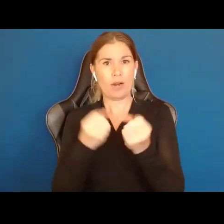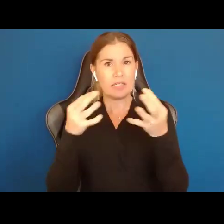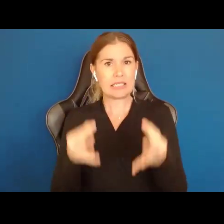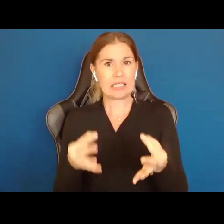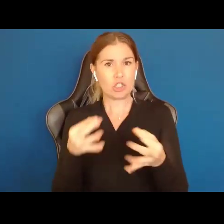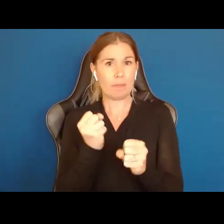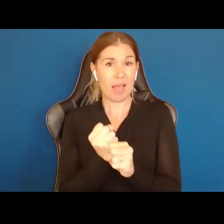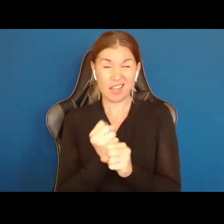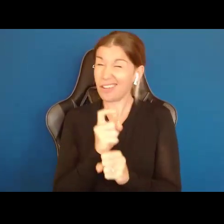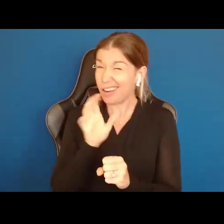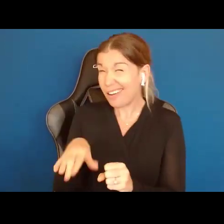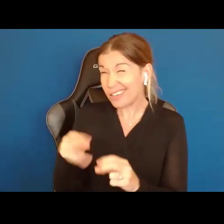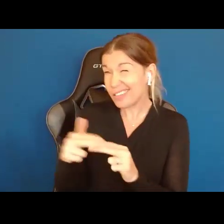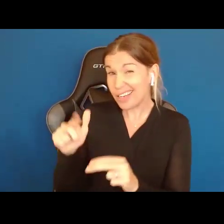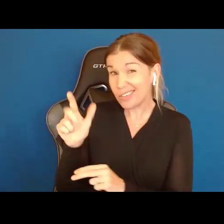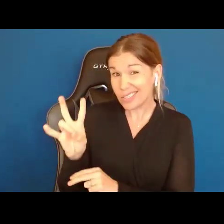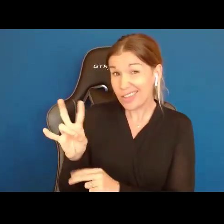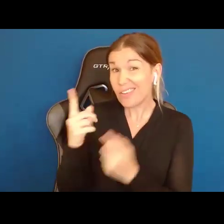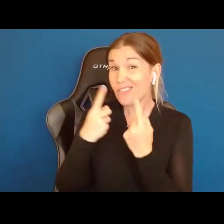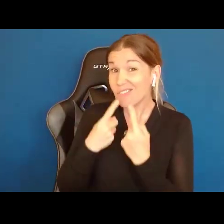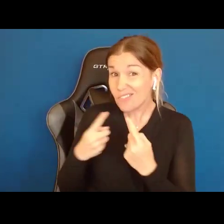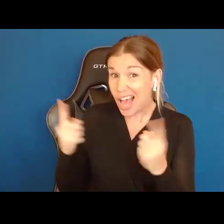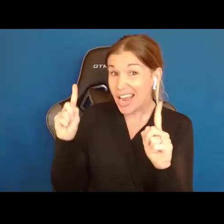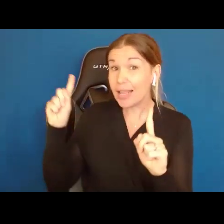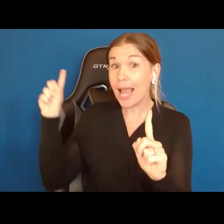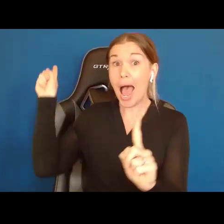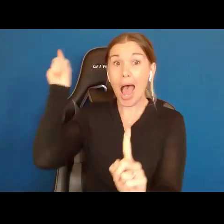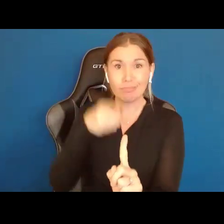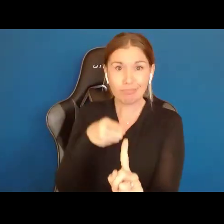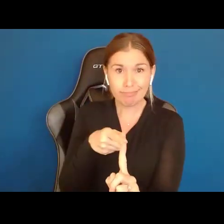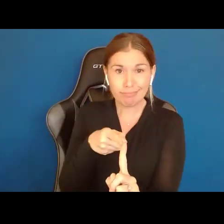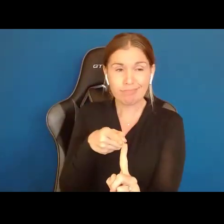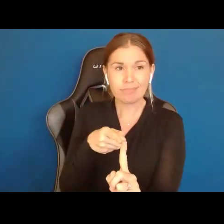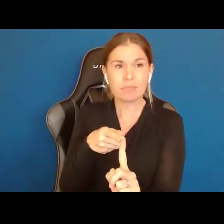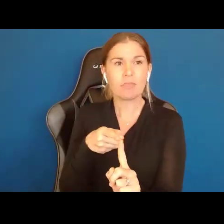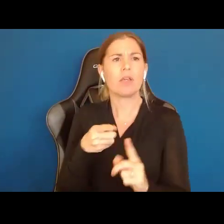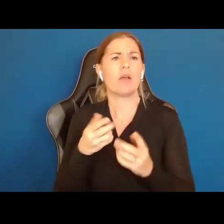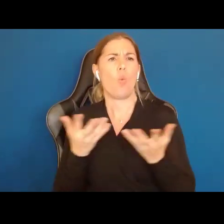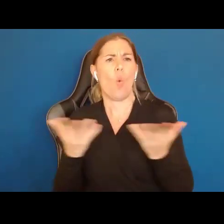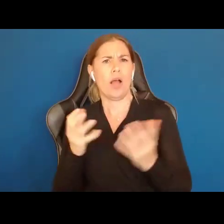27 and I am finally getting to the point. But what Supported Decision Making is,